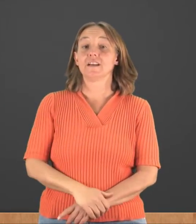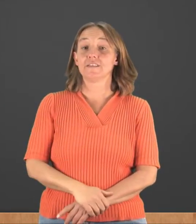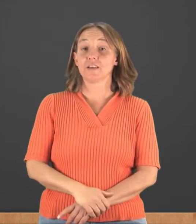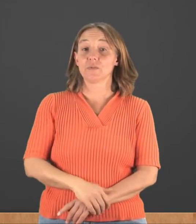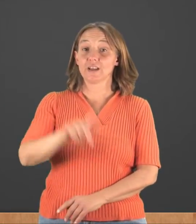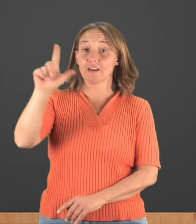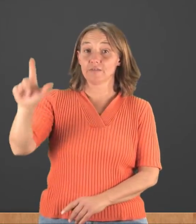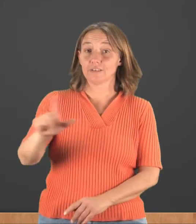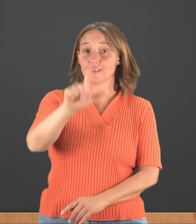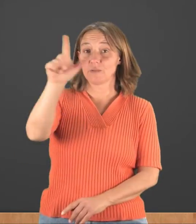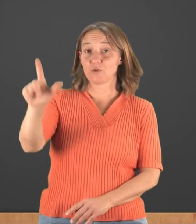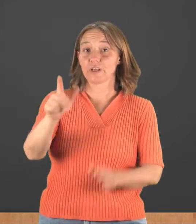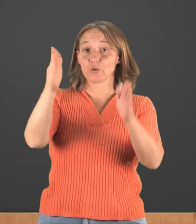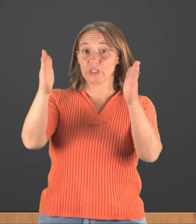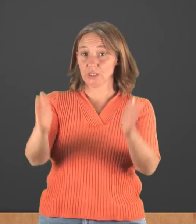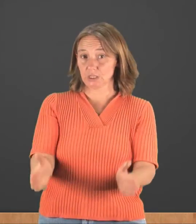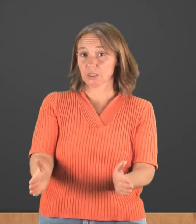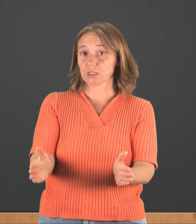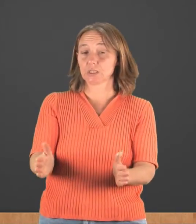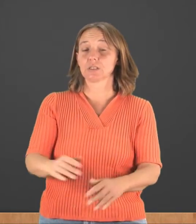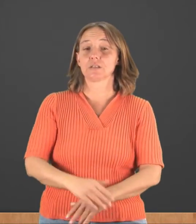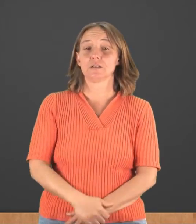And then we have "librarian."